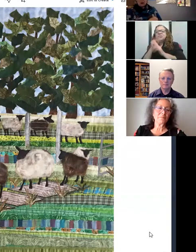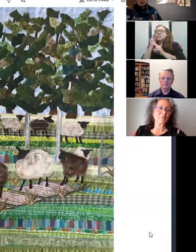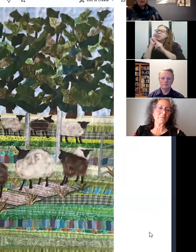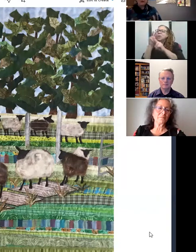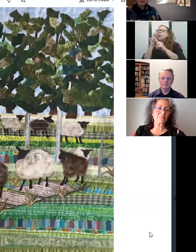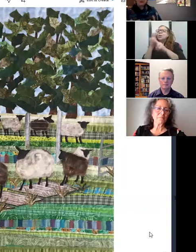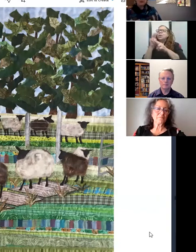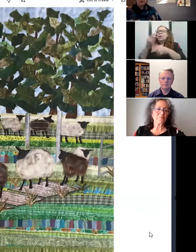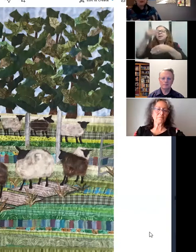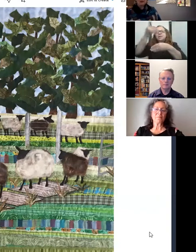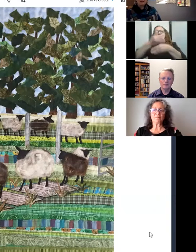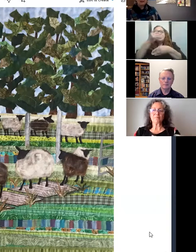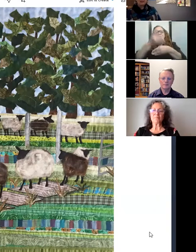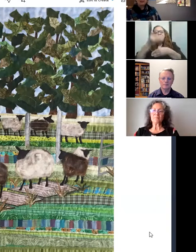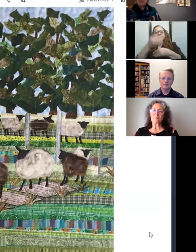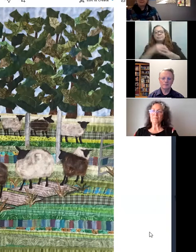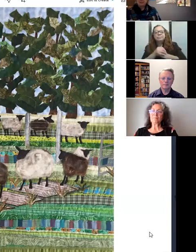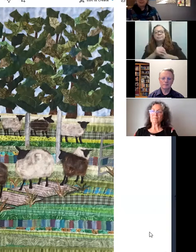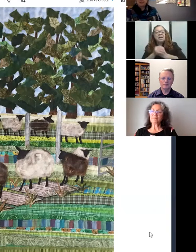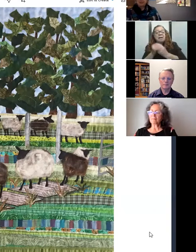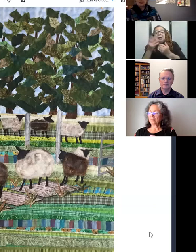over the field. And I guess it must have been dinner, you know,